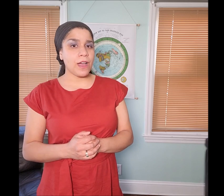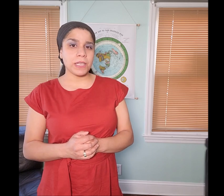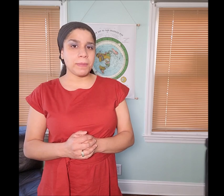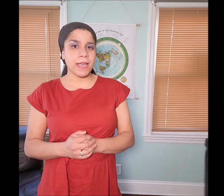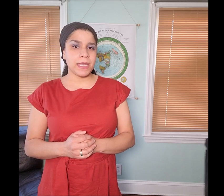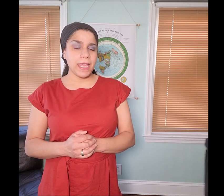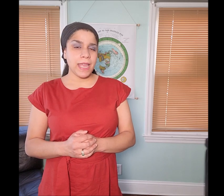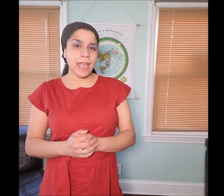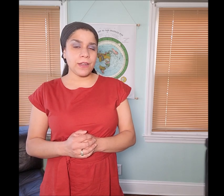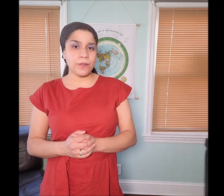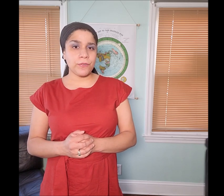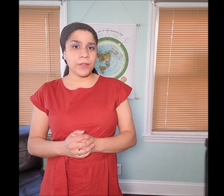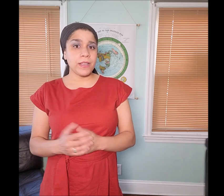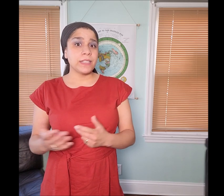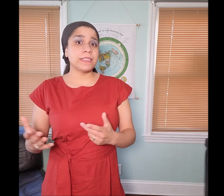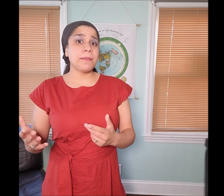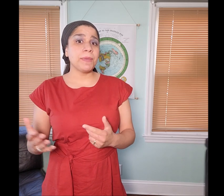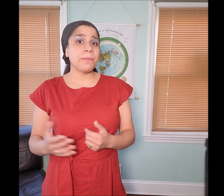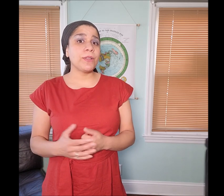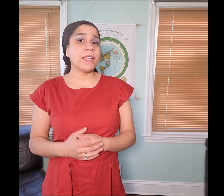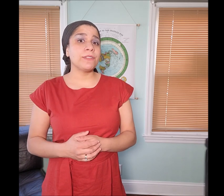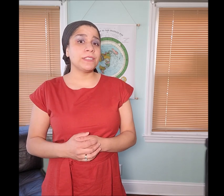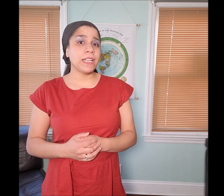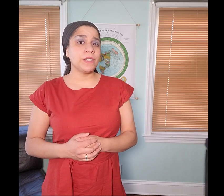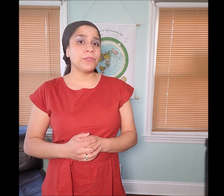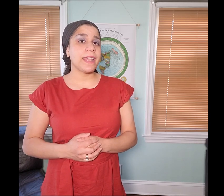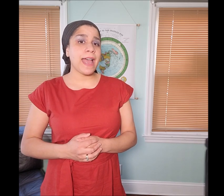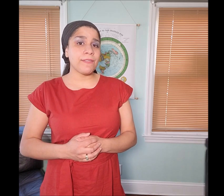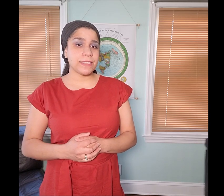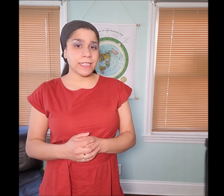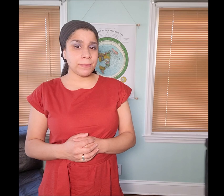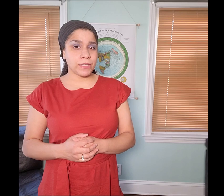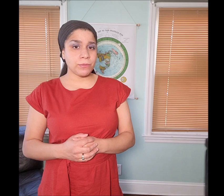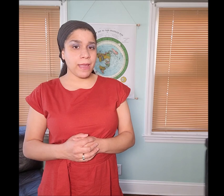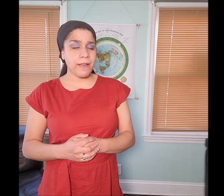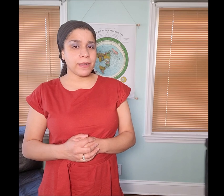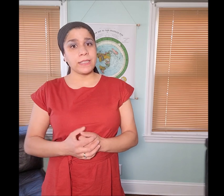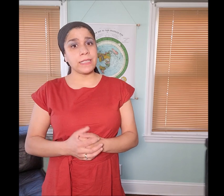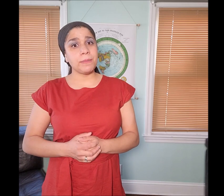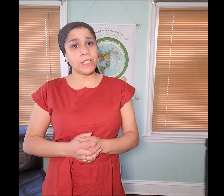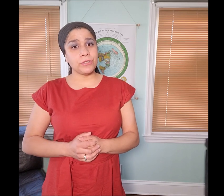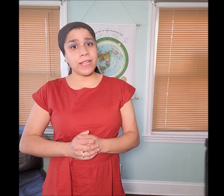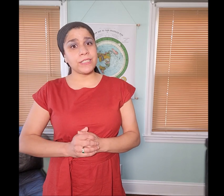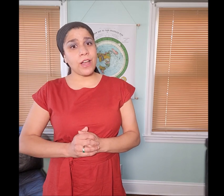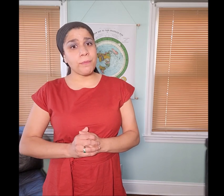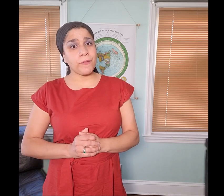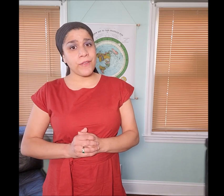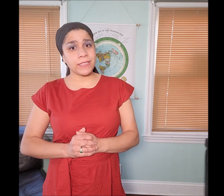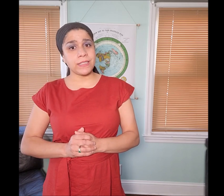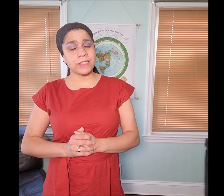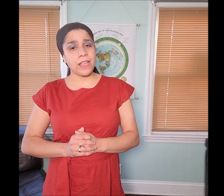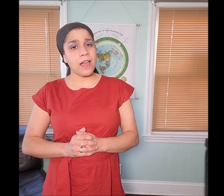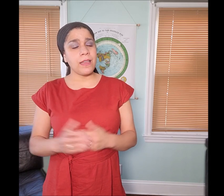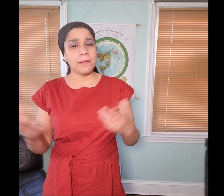to be a concubine and a girlfriend. Some people are even telling you that having sex makes you married. Some Israelites are professing this as a law.